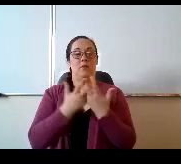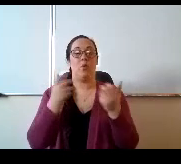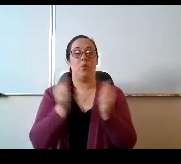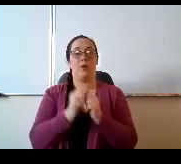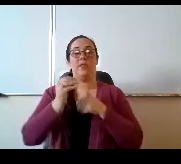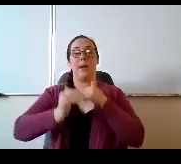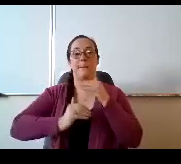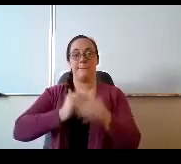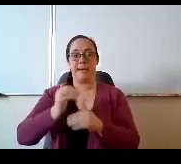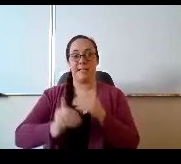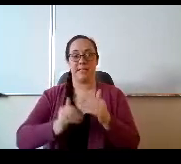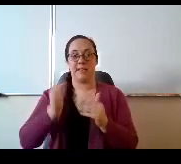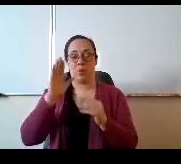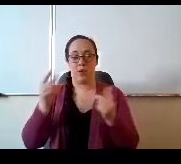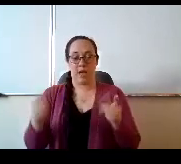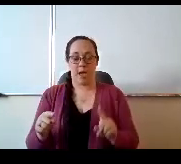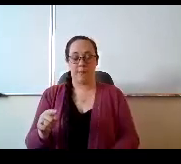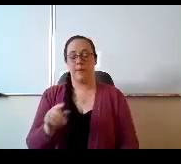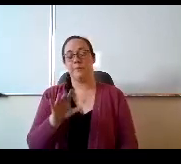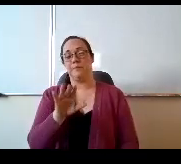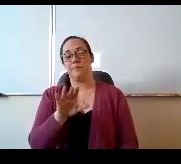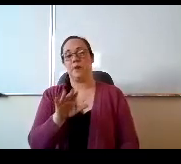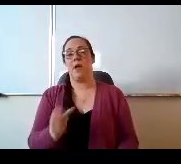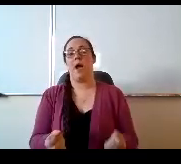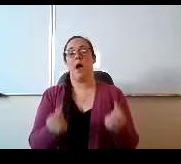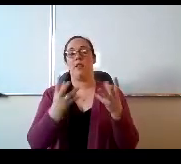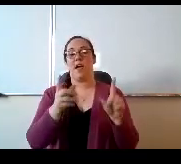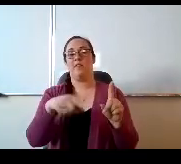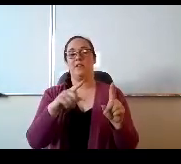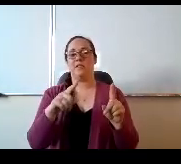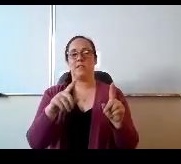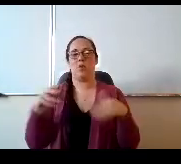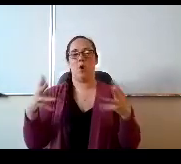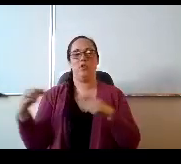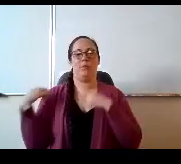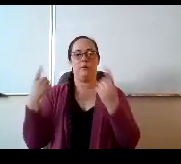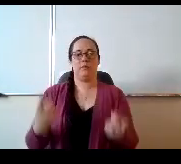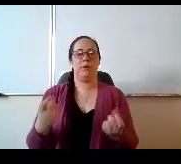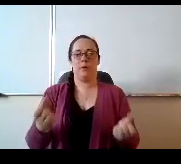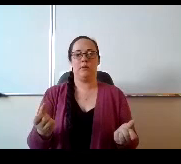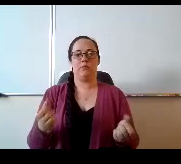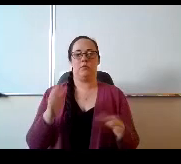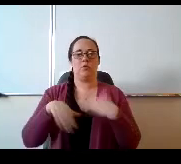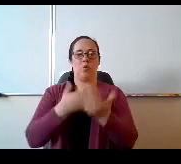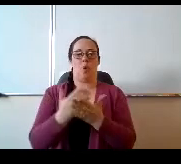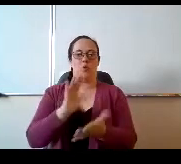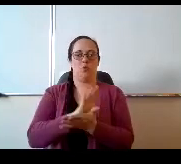So much of this has been happening all year long with a number of math and ELA teachers. They they.